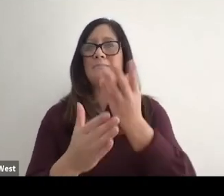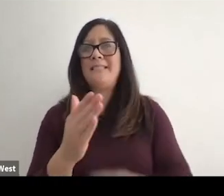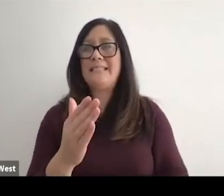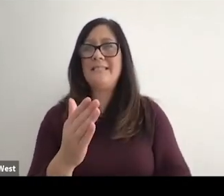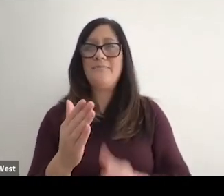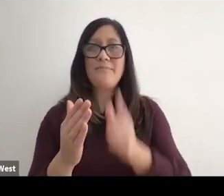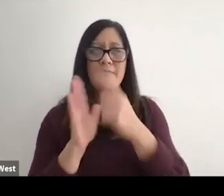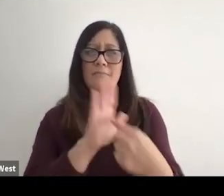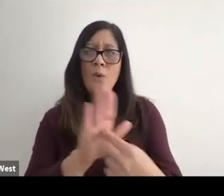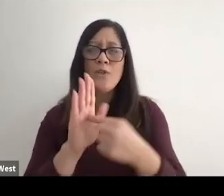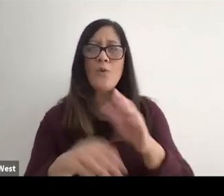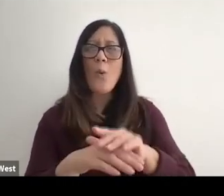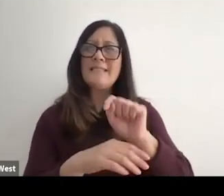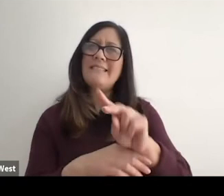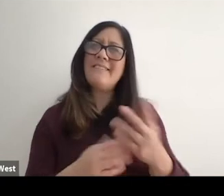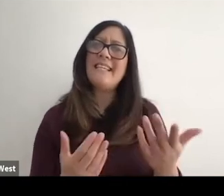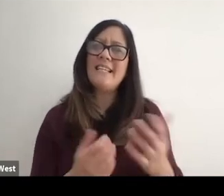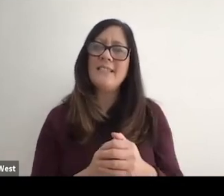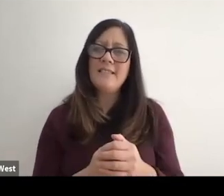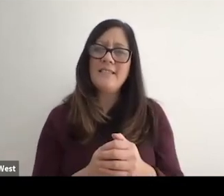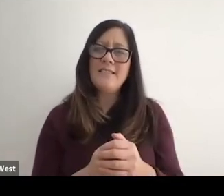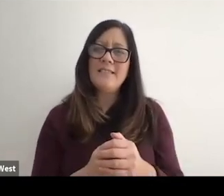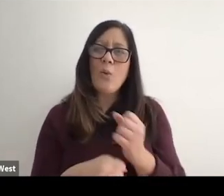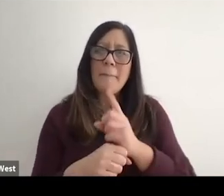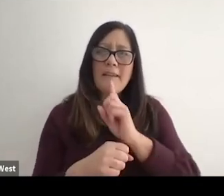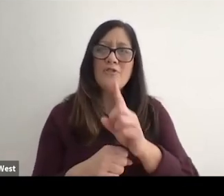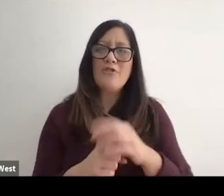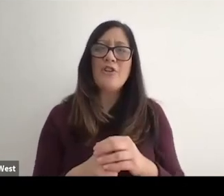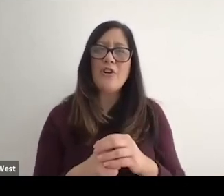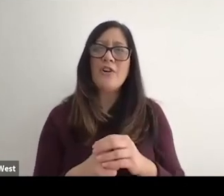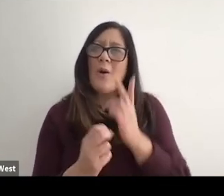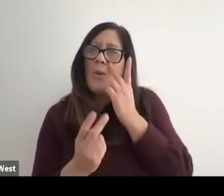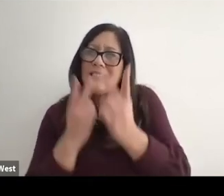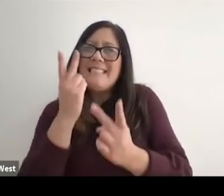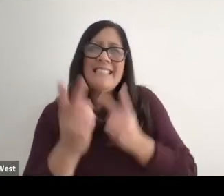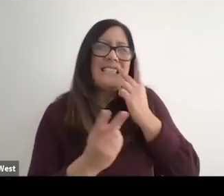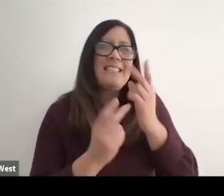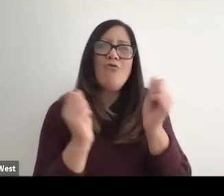On television to kind of look the part we want to make sure that it's palatable to the audience